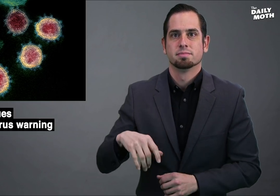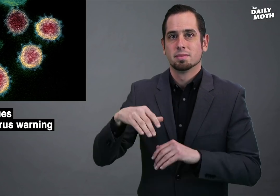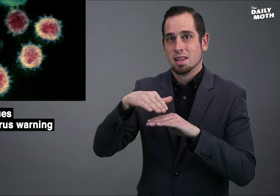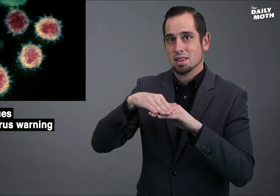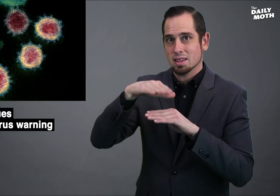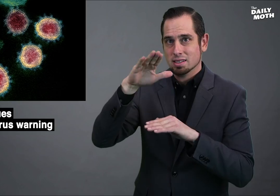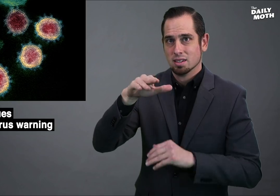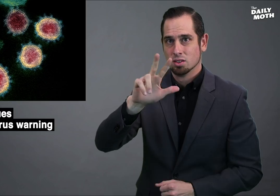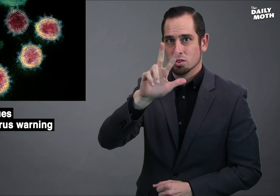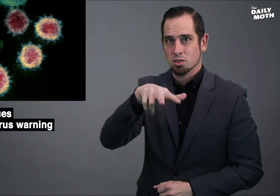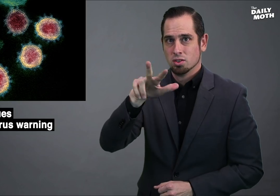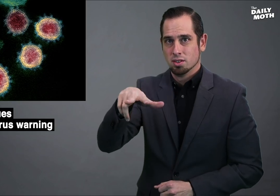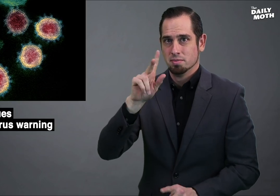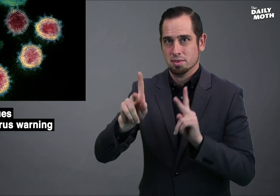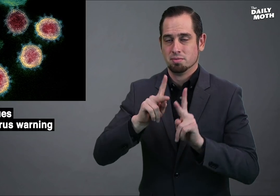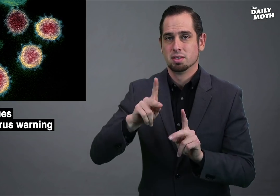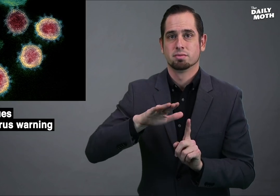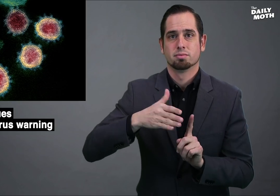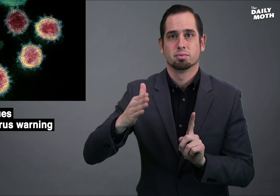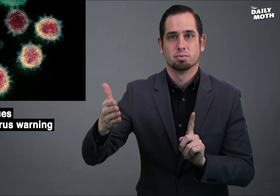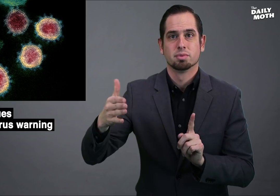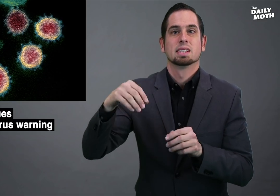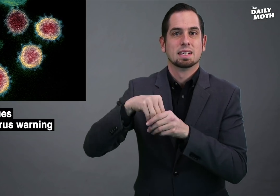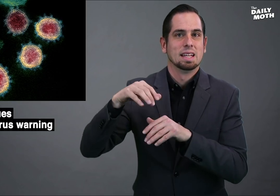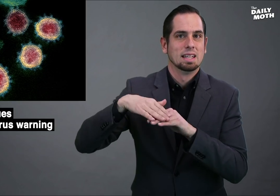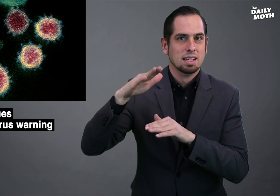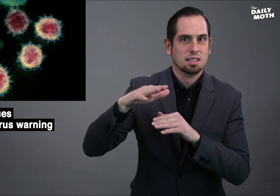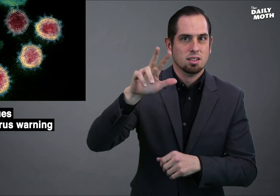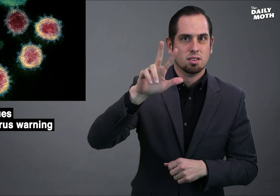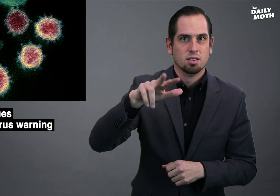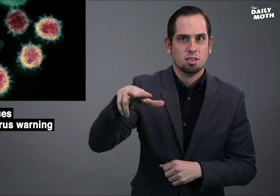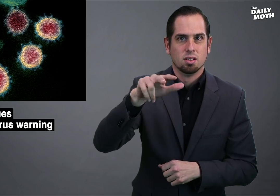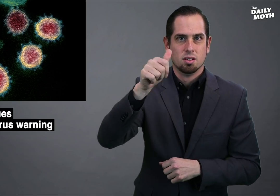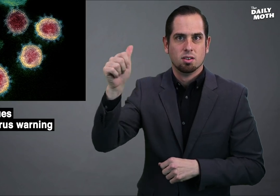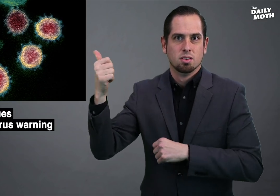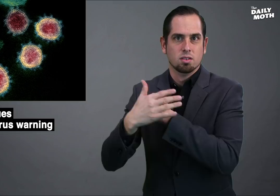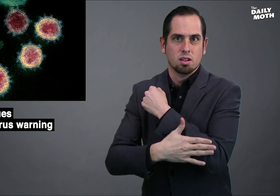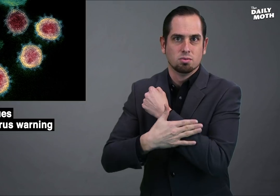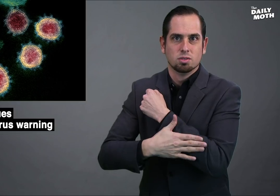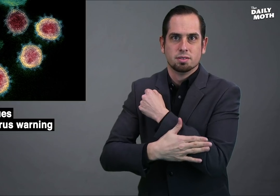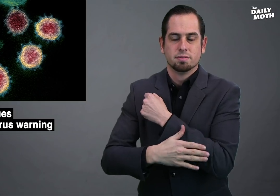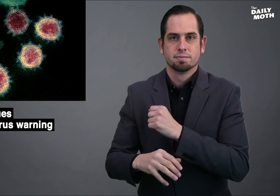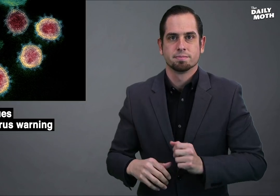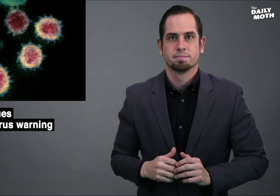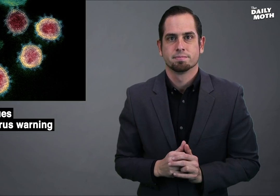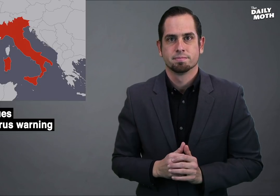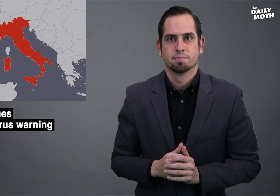At least 33 people died in at least 33 other countries.